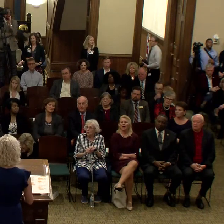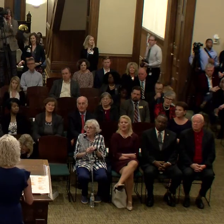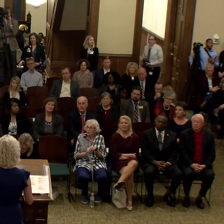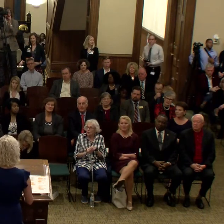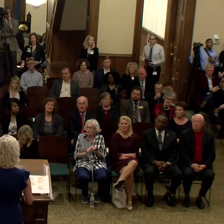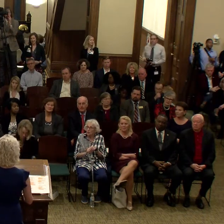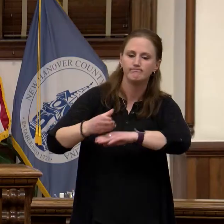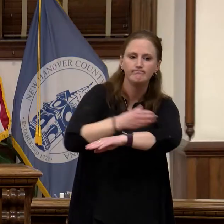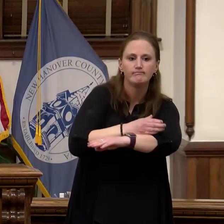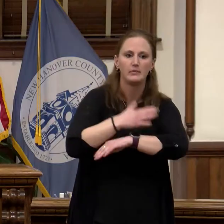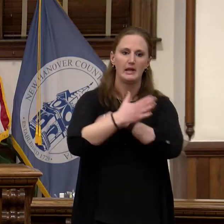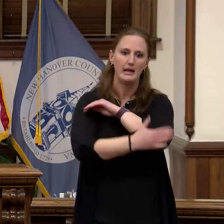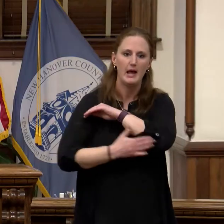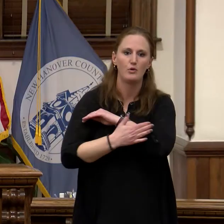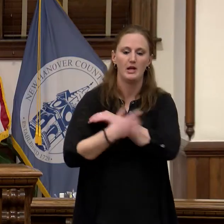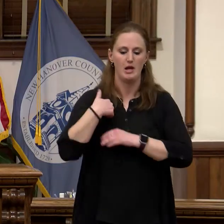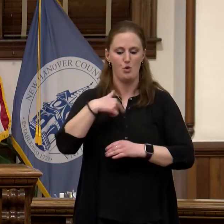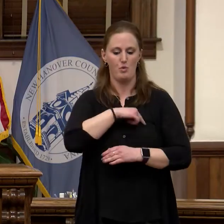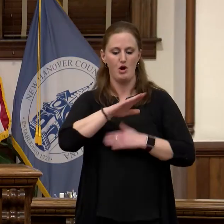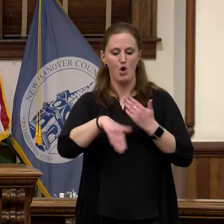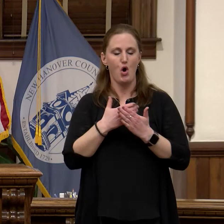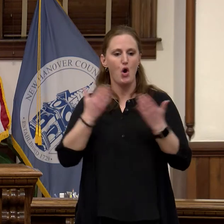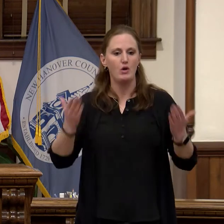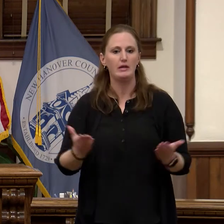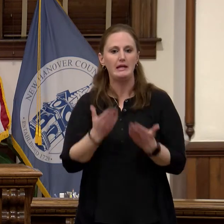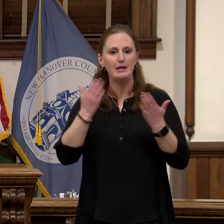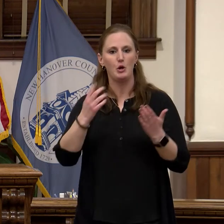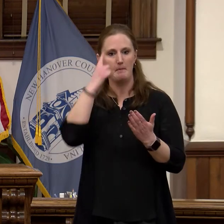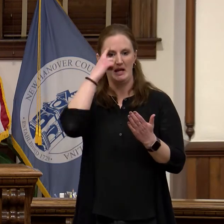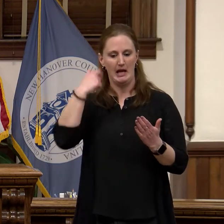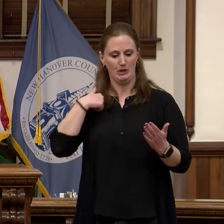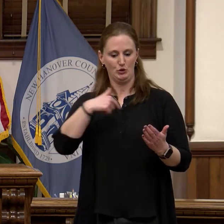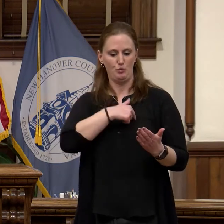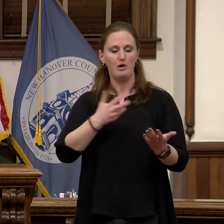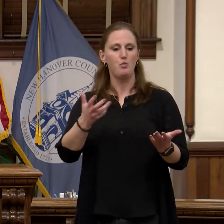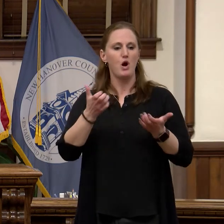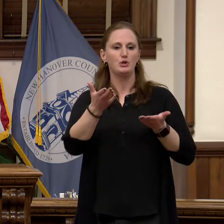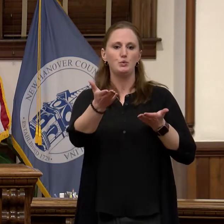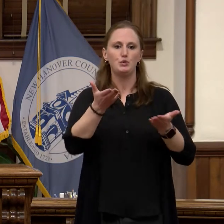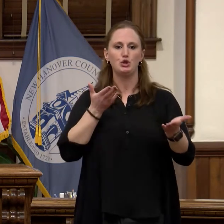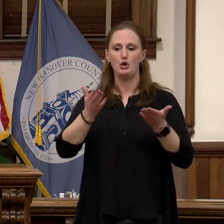we are all here to make because we want to serve our community and make New